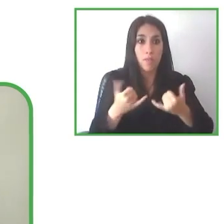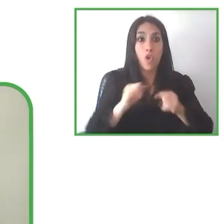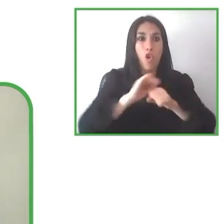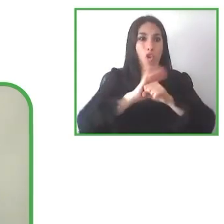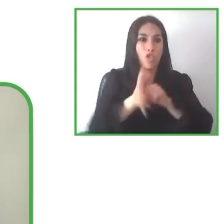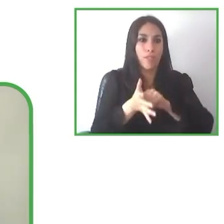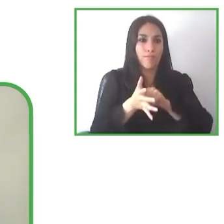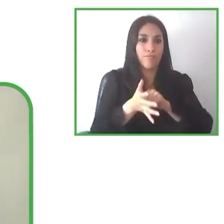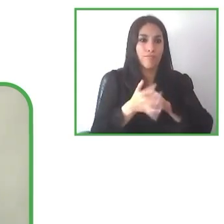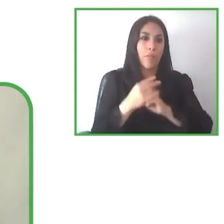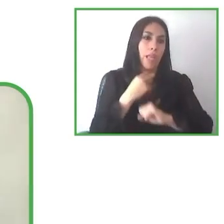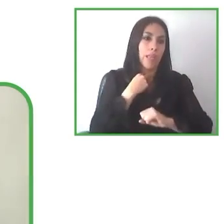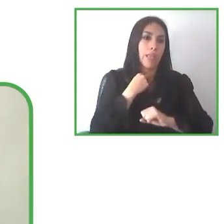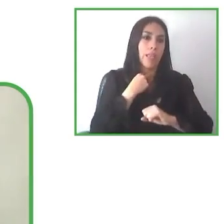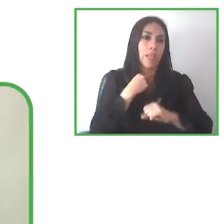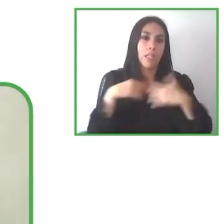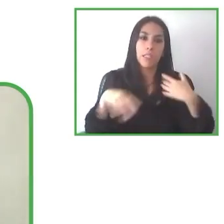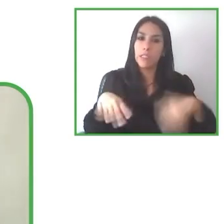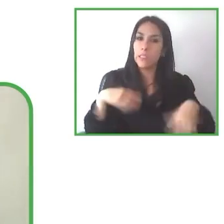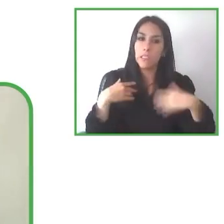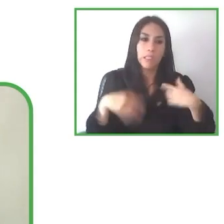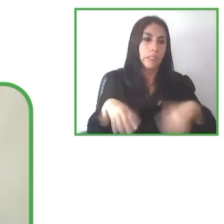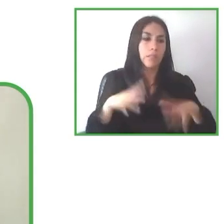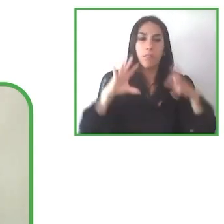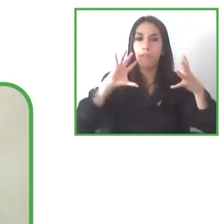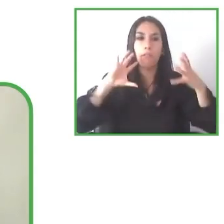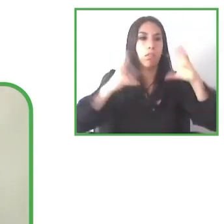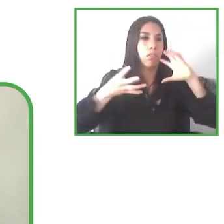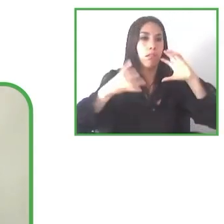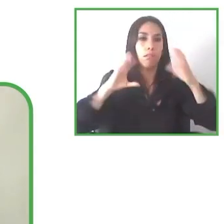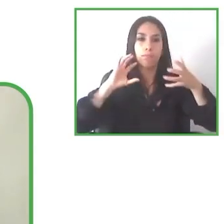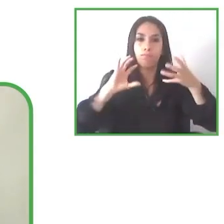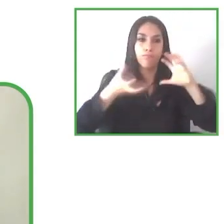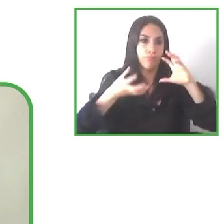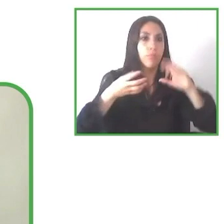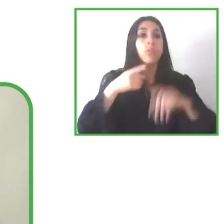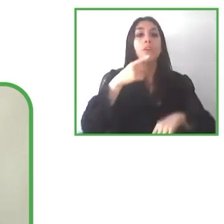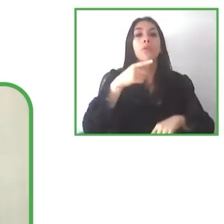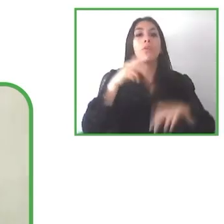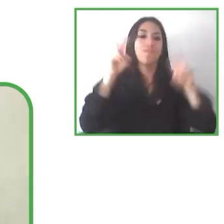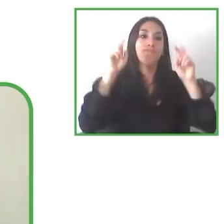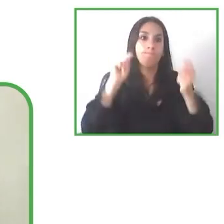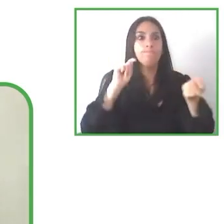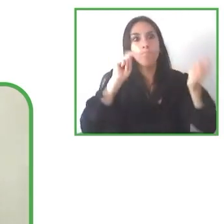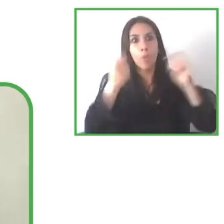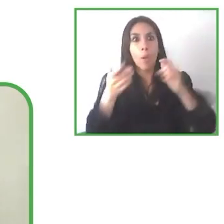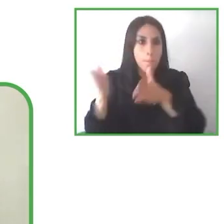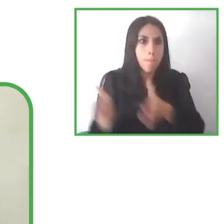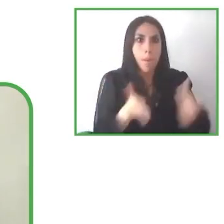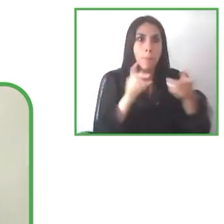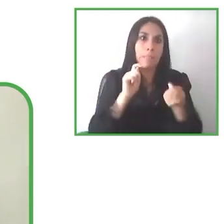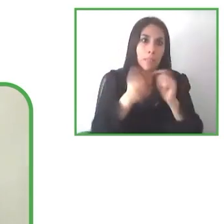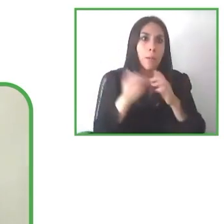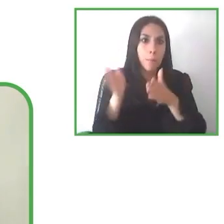It has hit us very strongly as it hit all the tourist area.